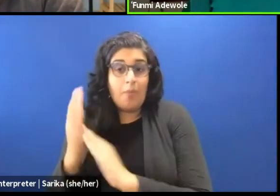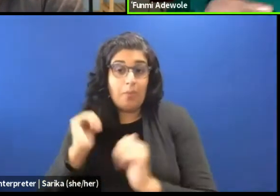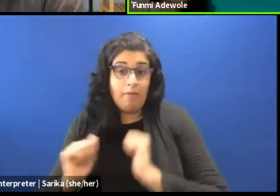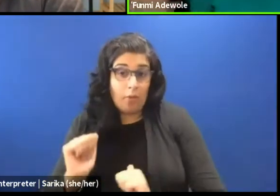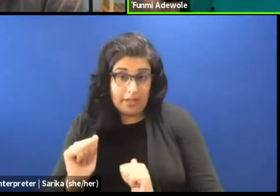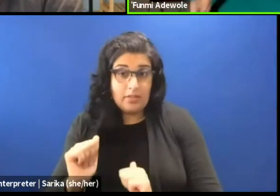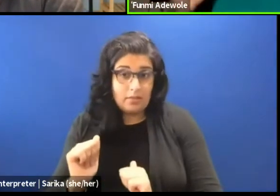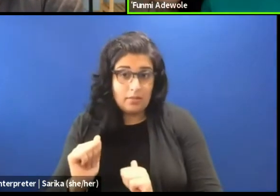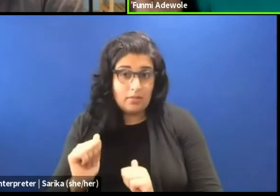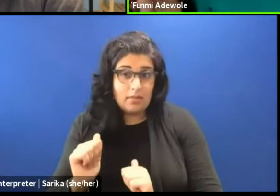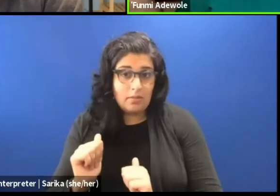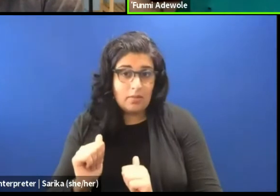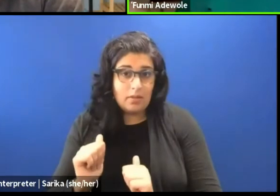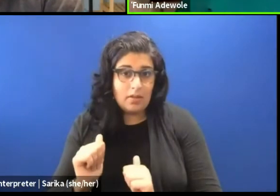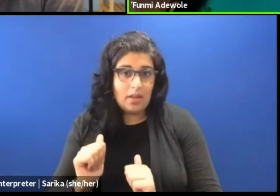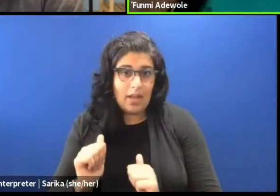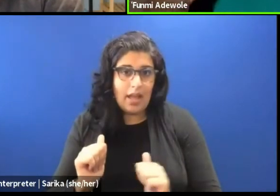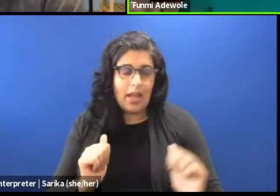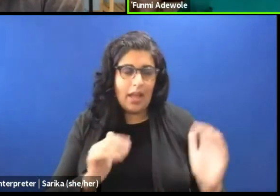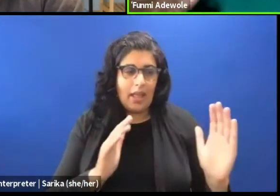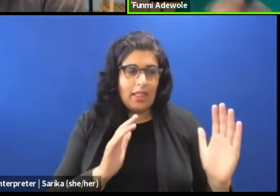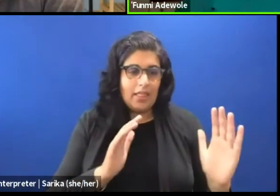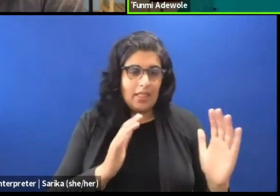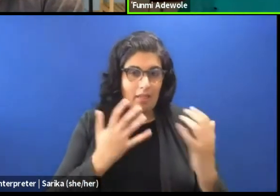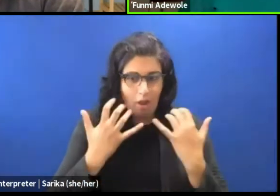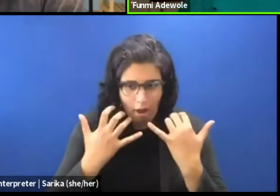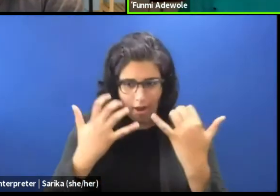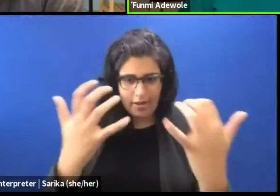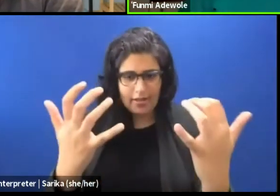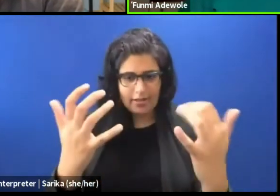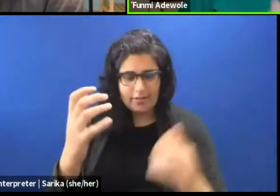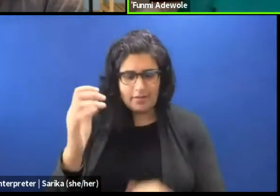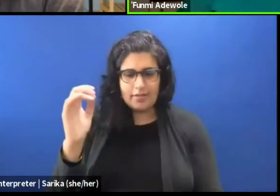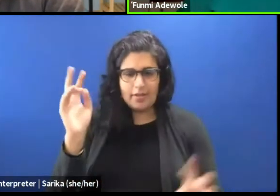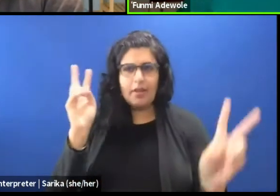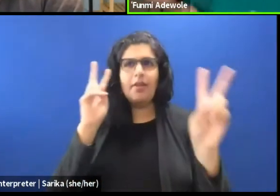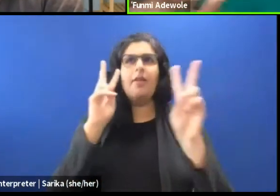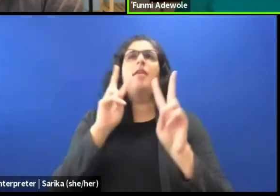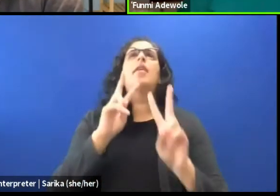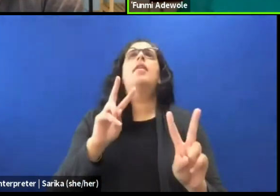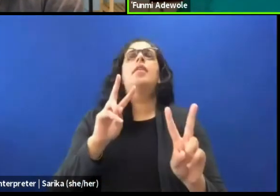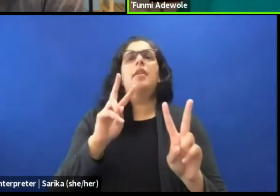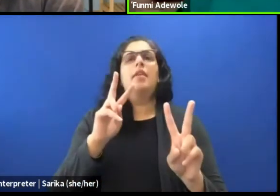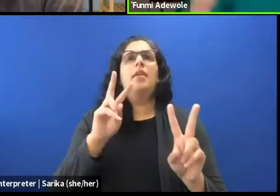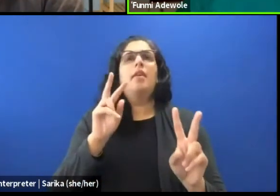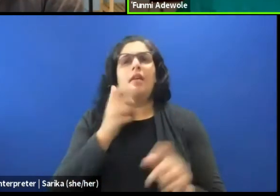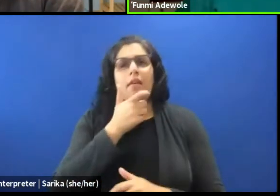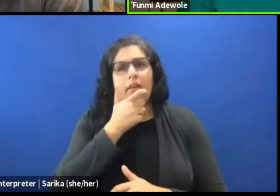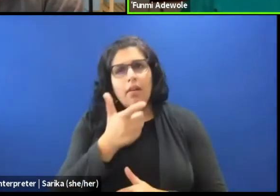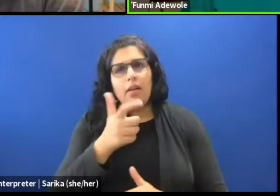and in such a way that the audience can perceive it, can read it, you know,